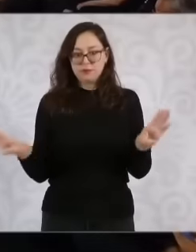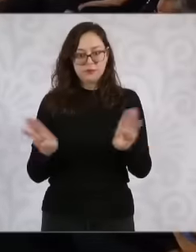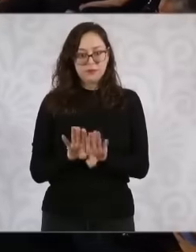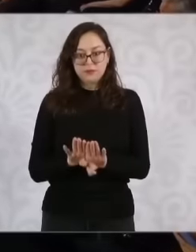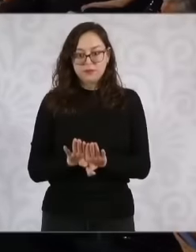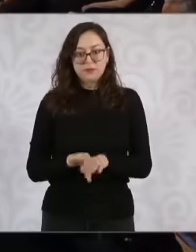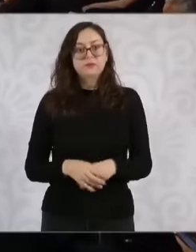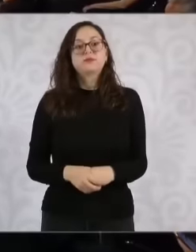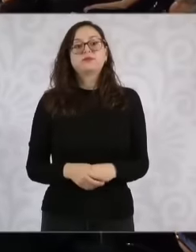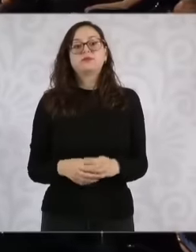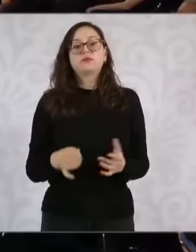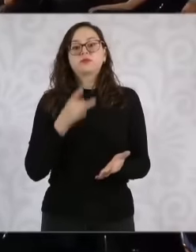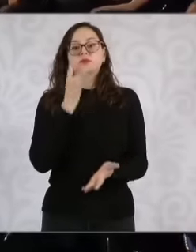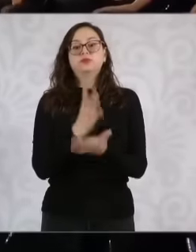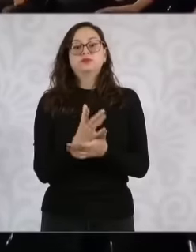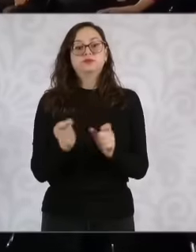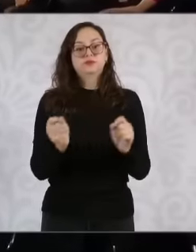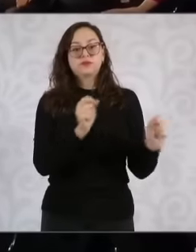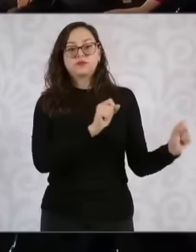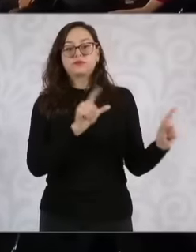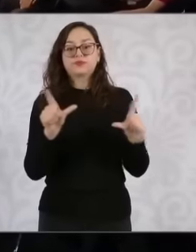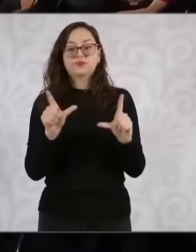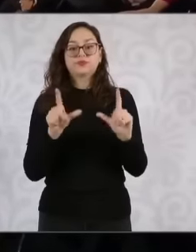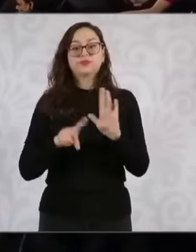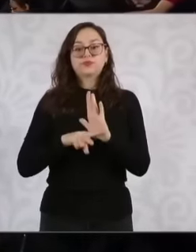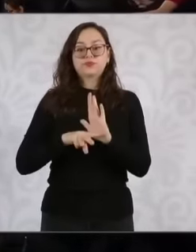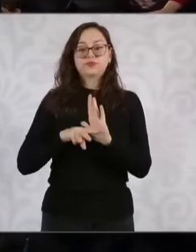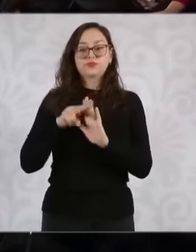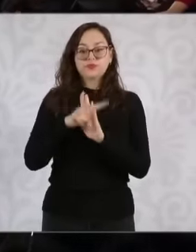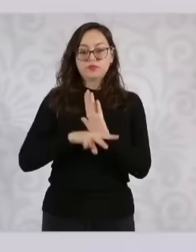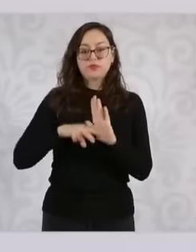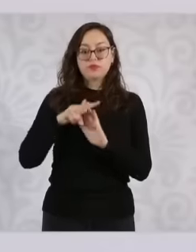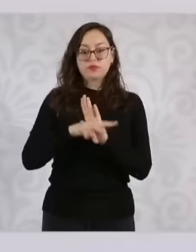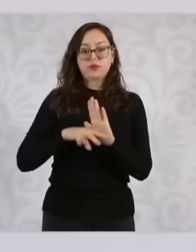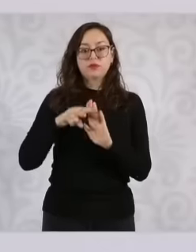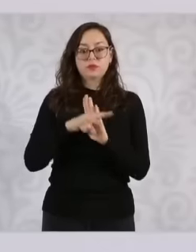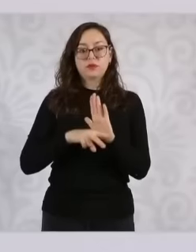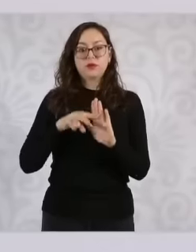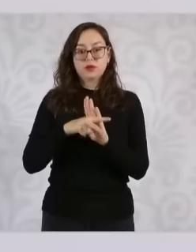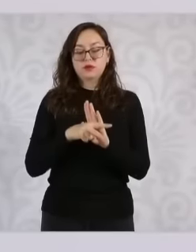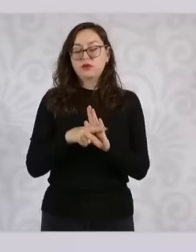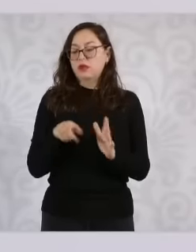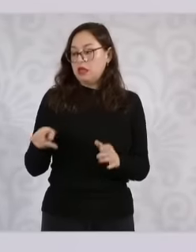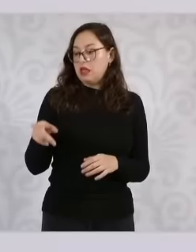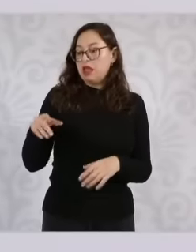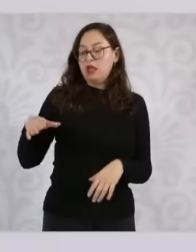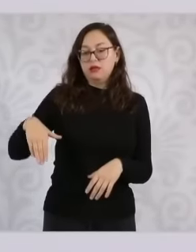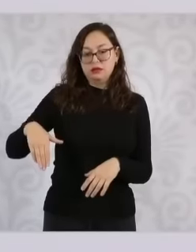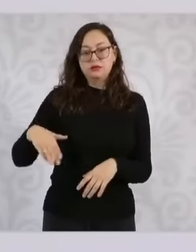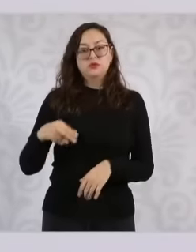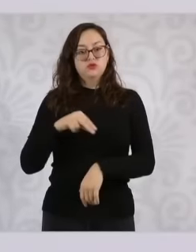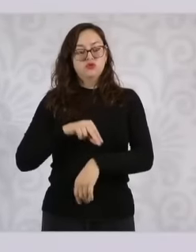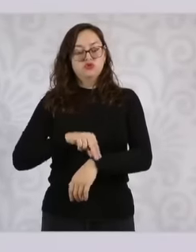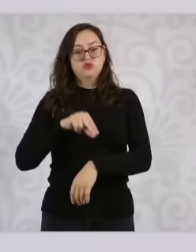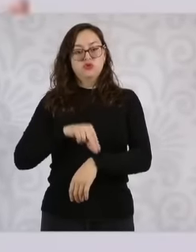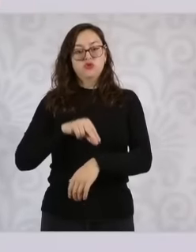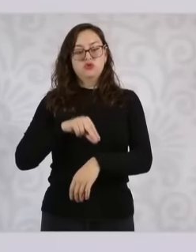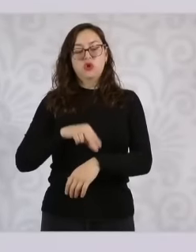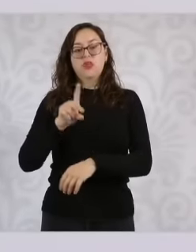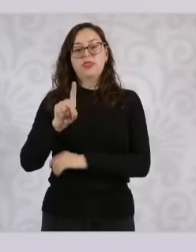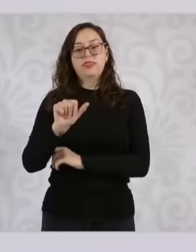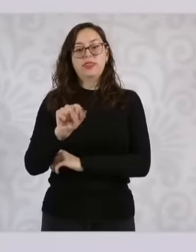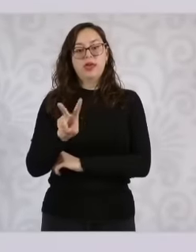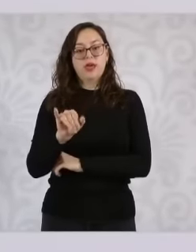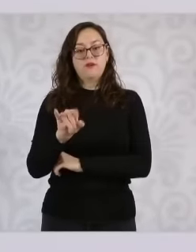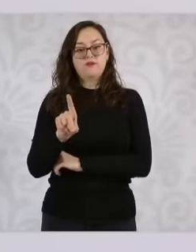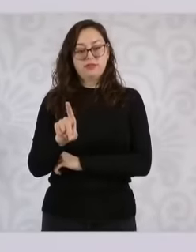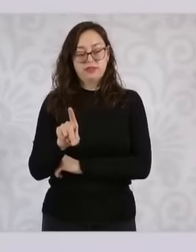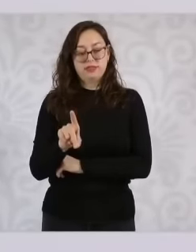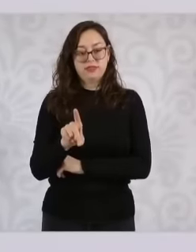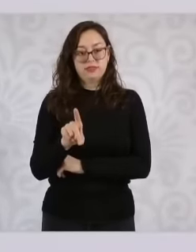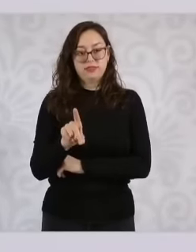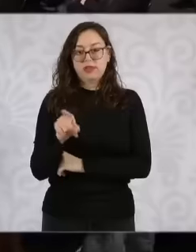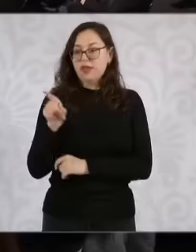to show a video. eh drct David kersen, you know that it was apart from his multiple credentials